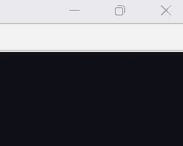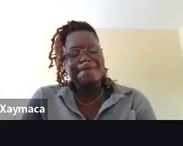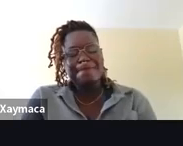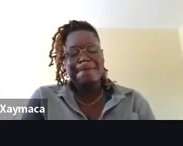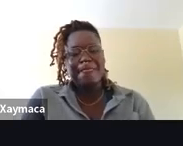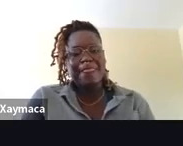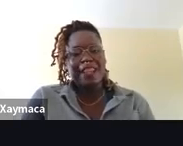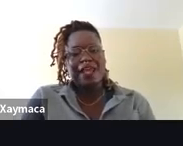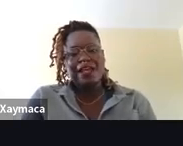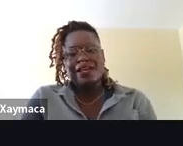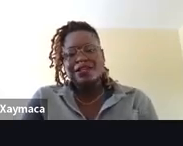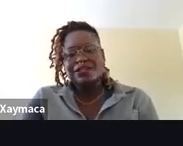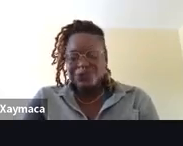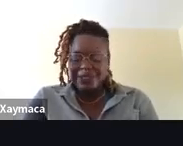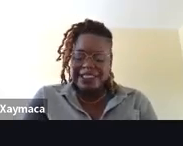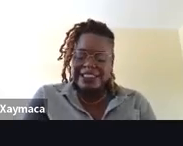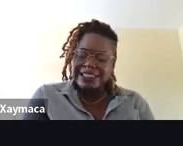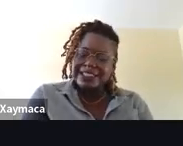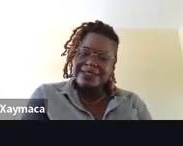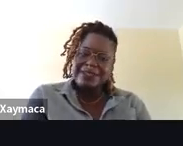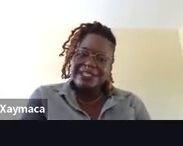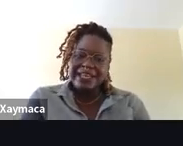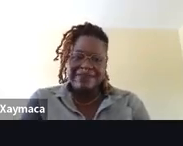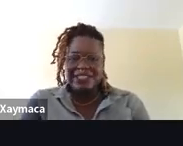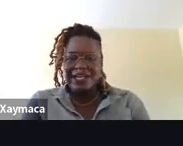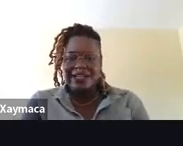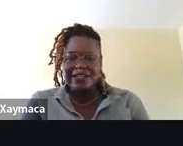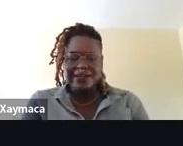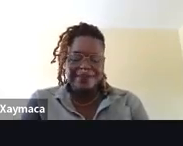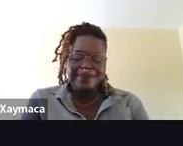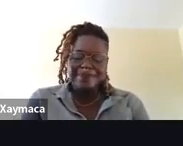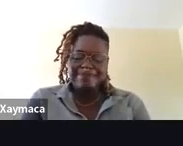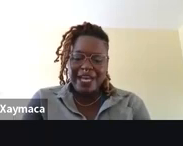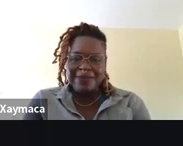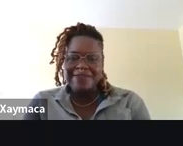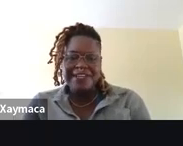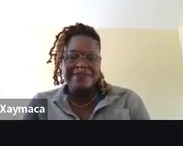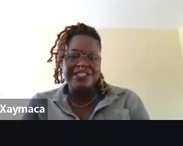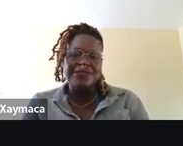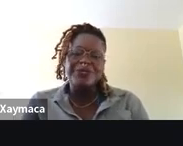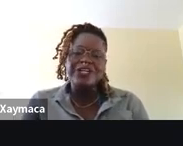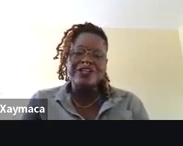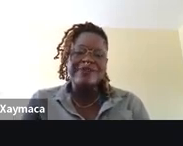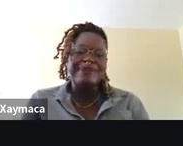OK. School was easy, but life was hard I went faithfully to work,